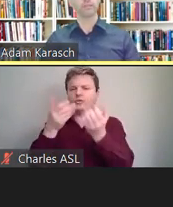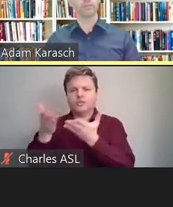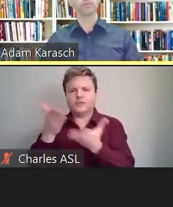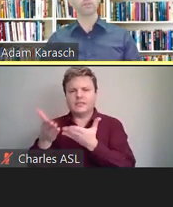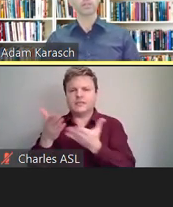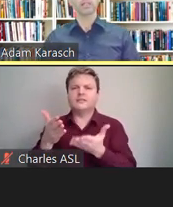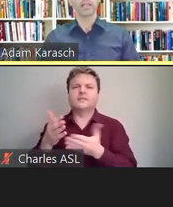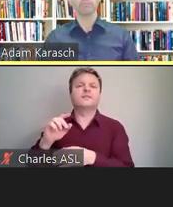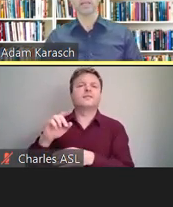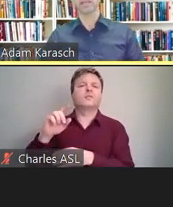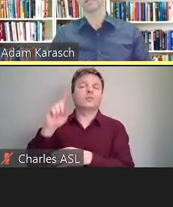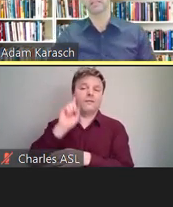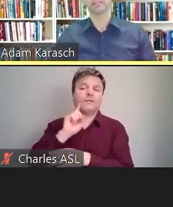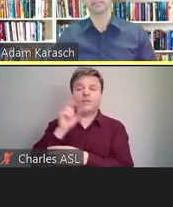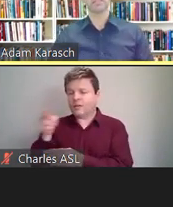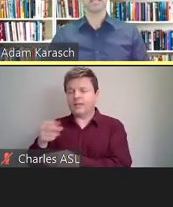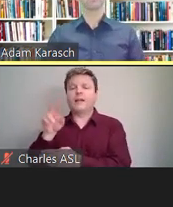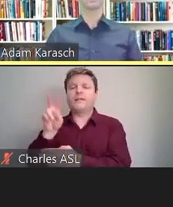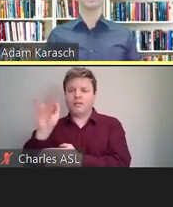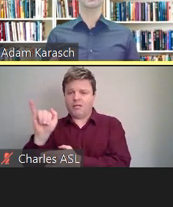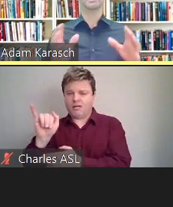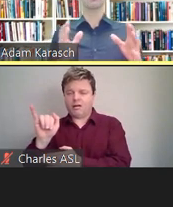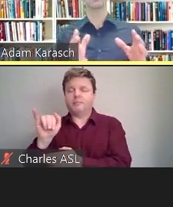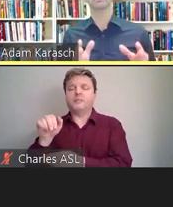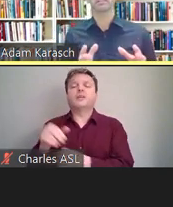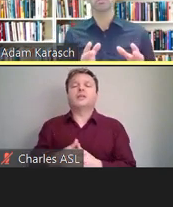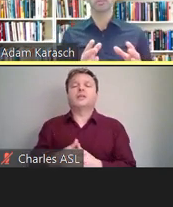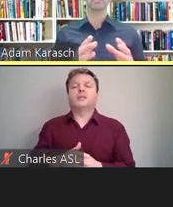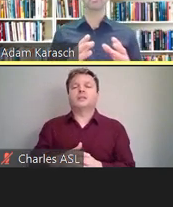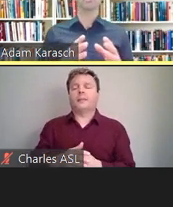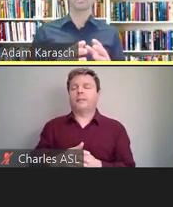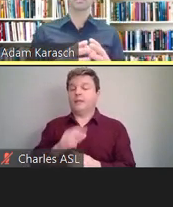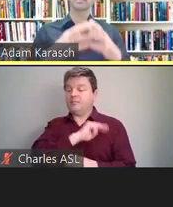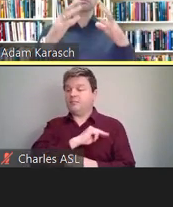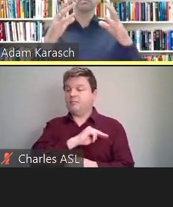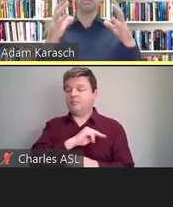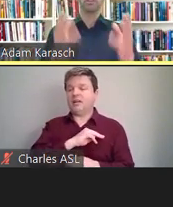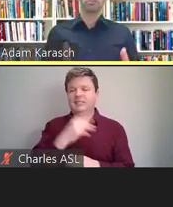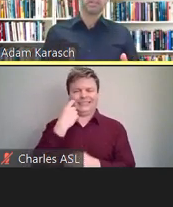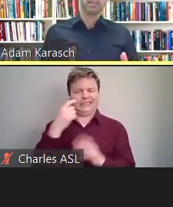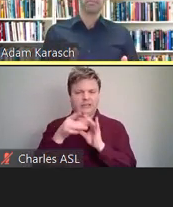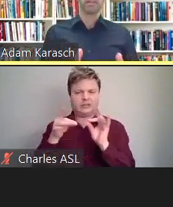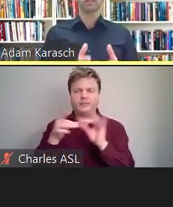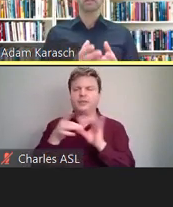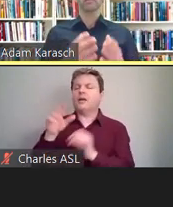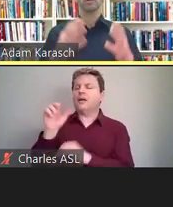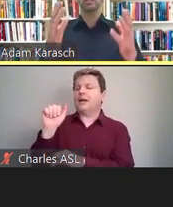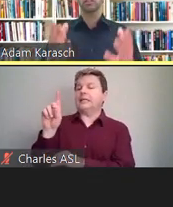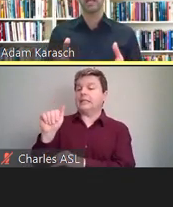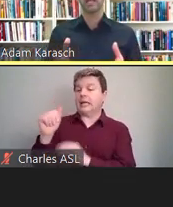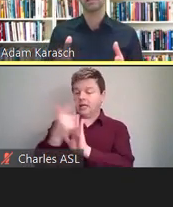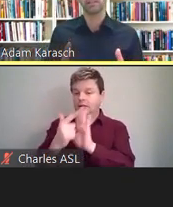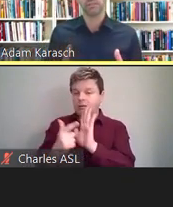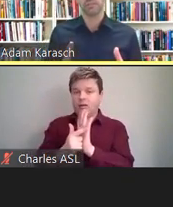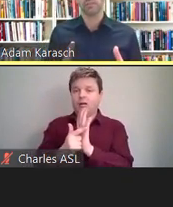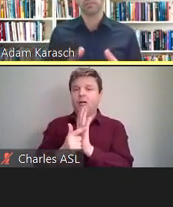So like Mike said, the ADA law stipulates a list of very specific auxiliary aids and services.